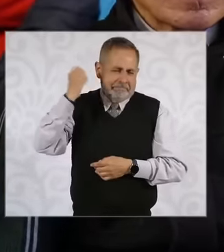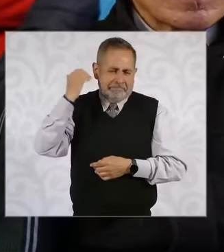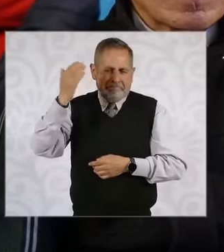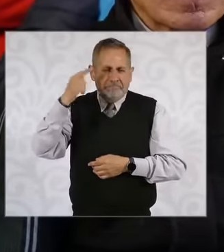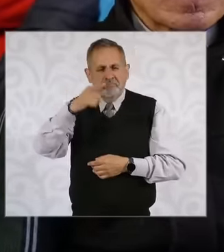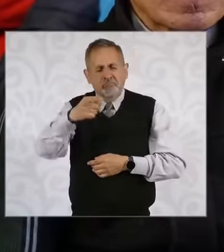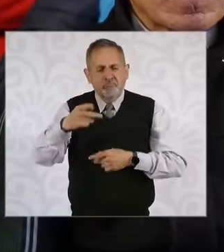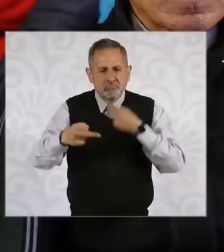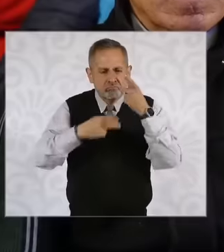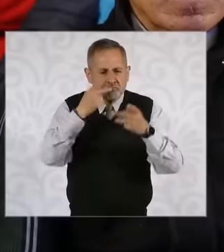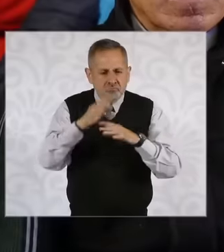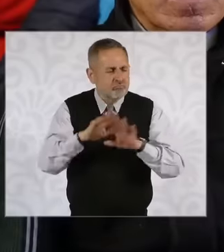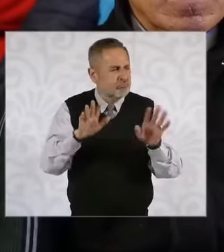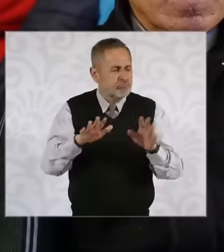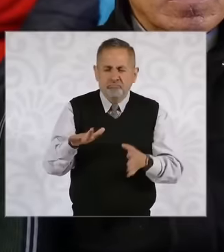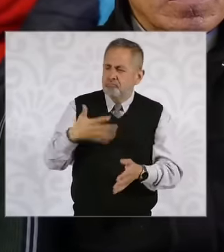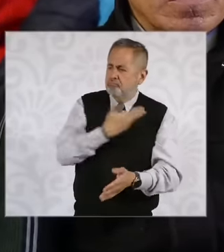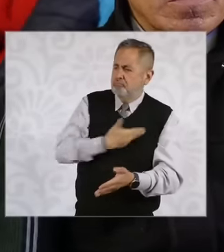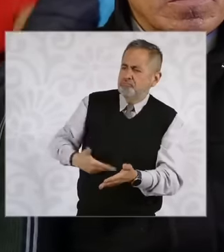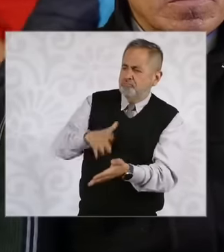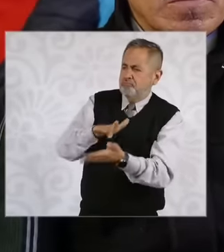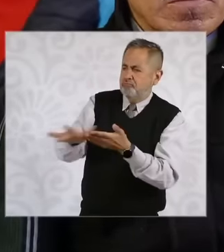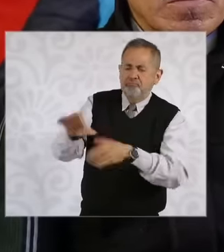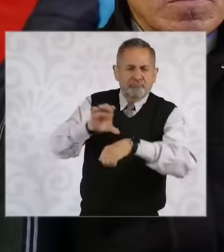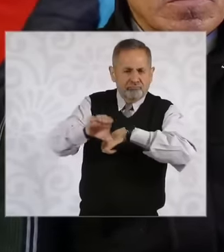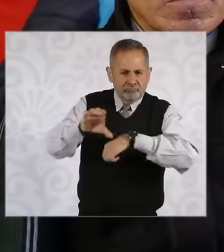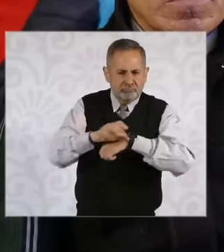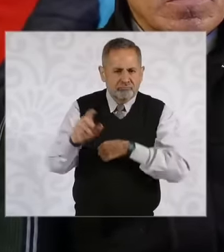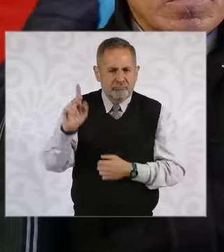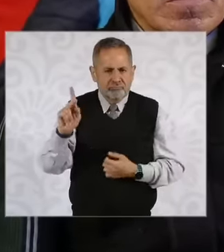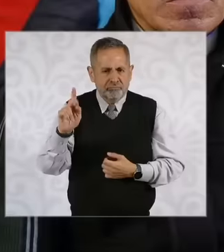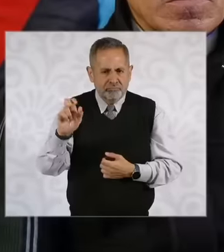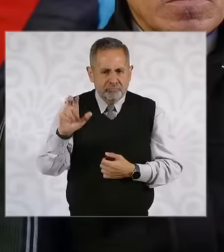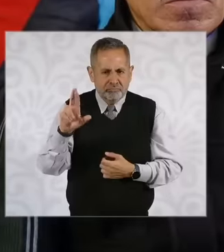your support for the president of Colombia Gustavo Petro in the face of what he considered or called as